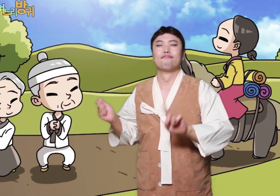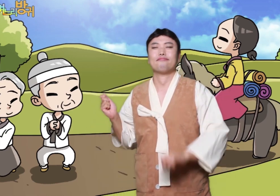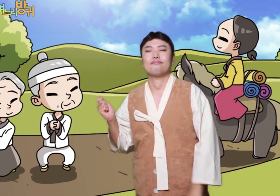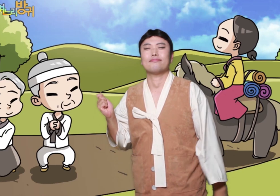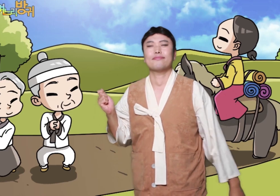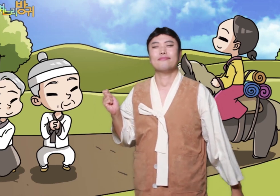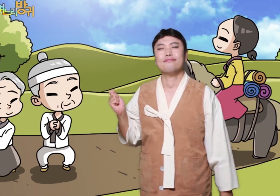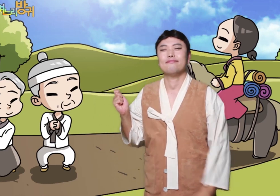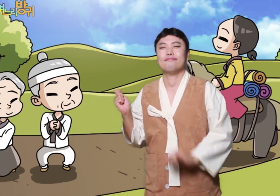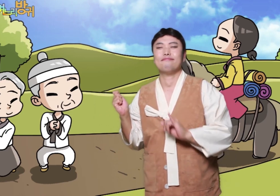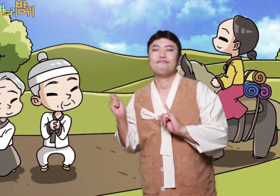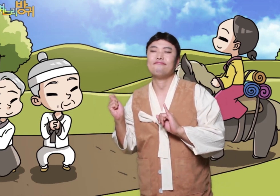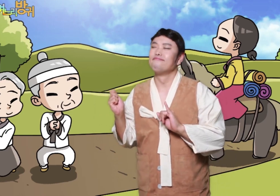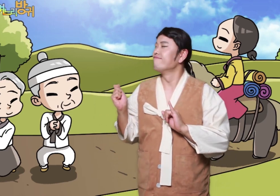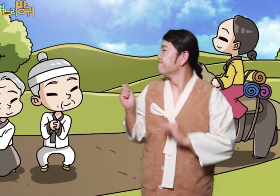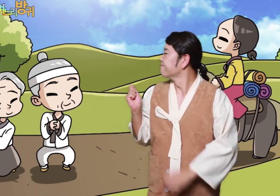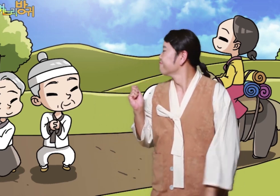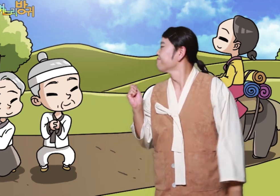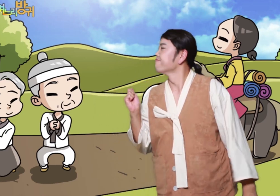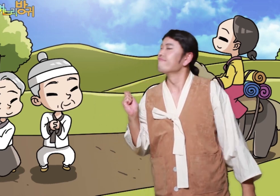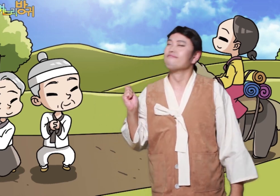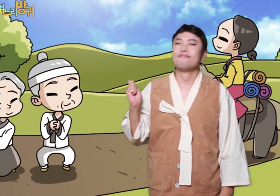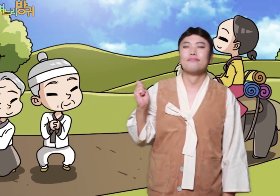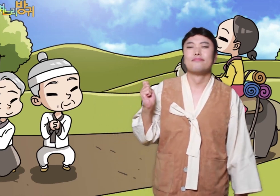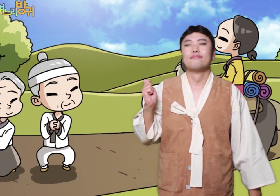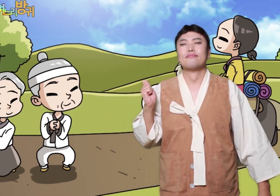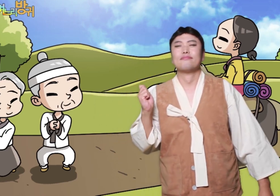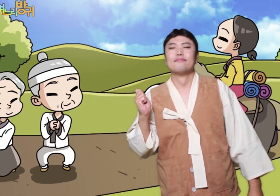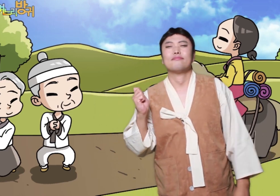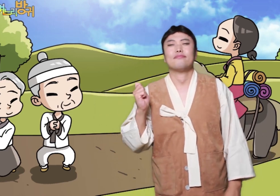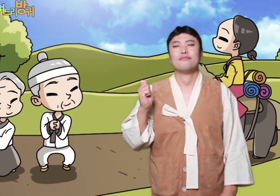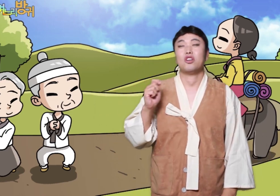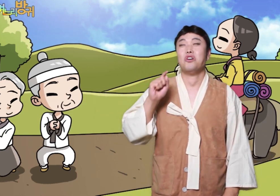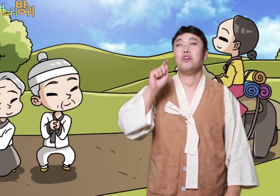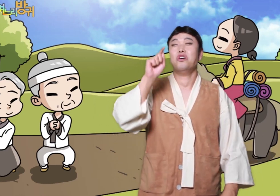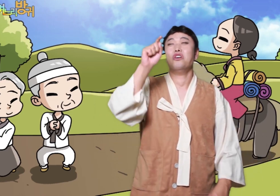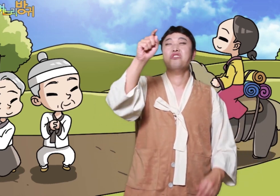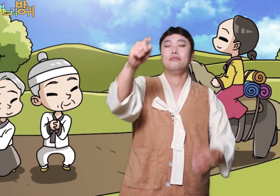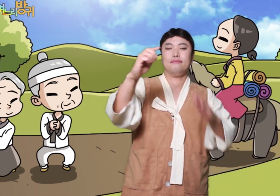Let's see my daughter-in-law far away